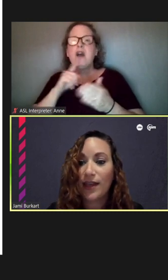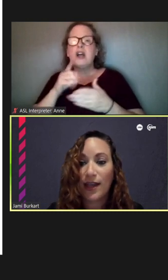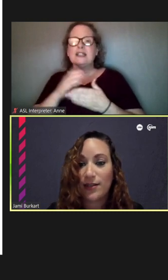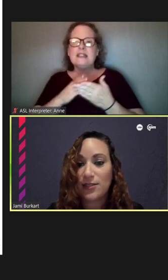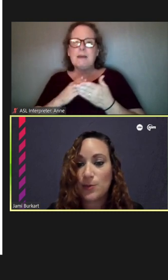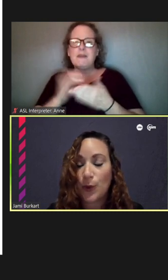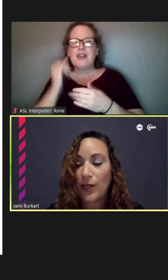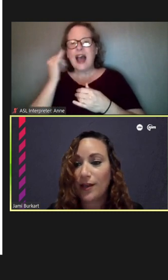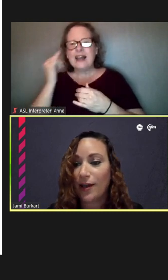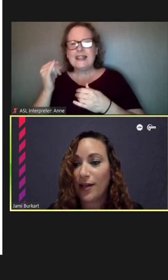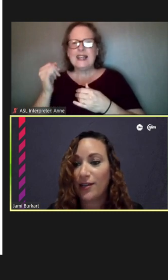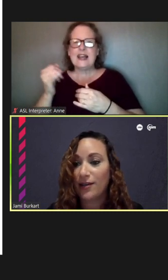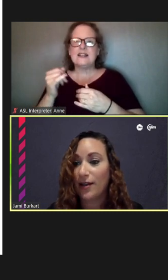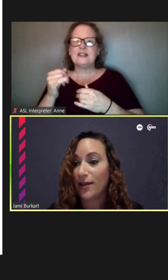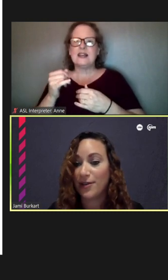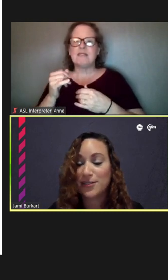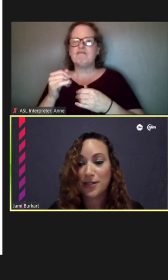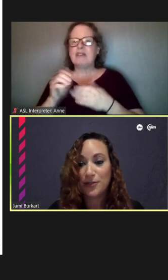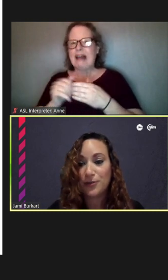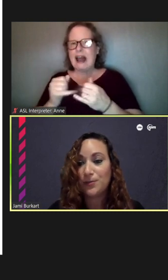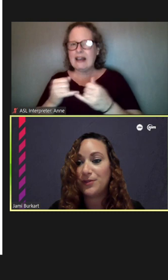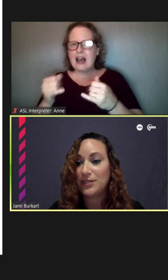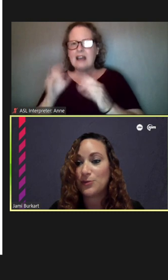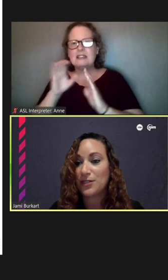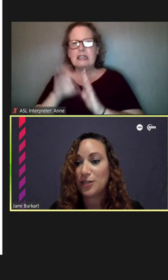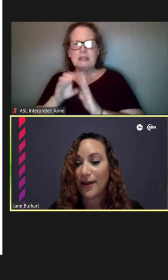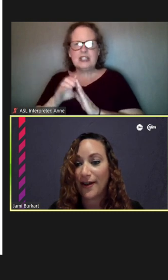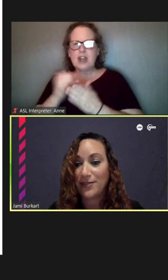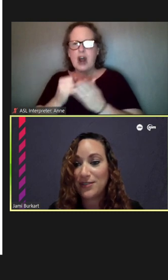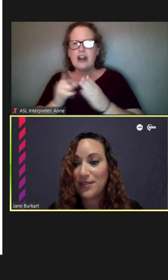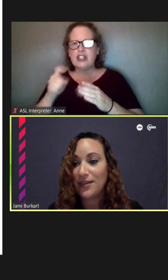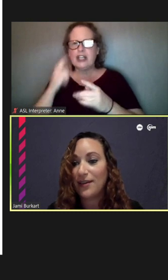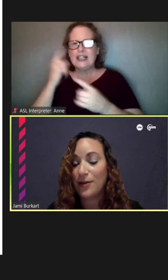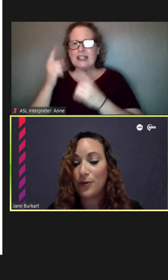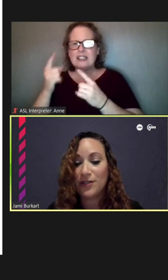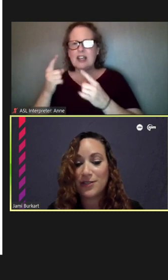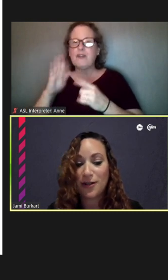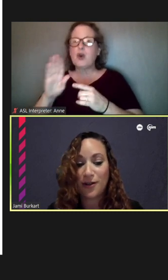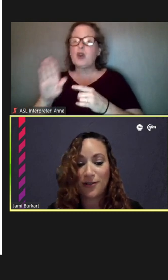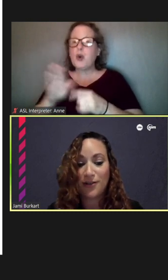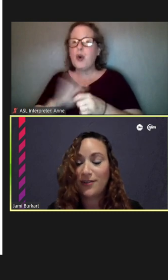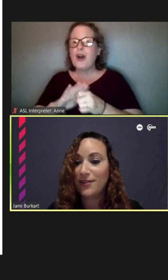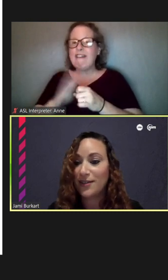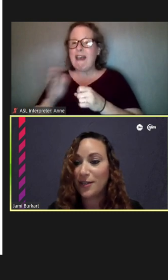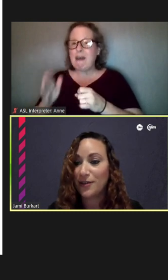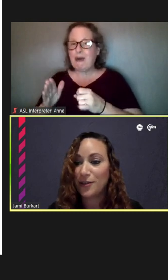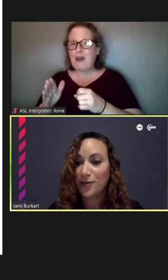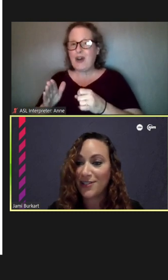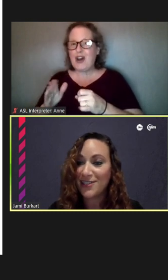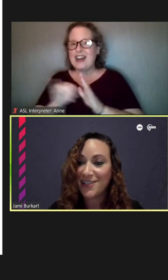And at this point, I ask that you please raise your hand, and we can start hearing your ideas.